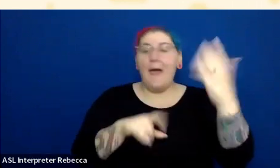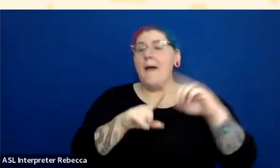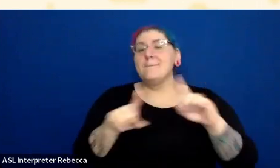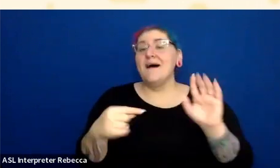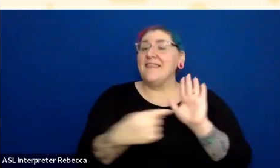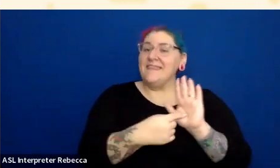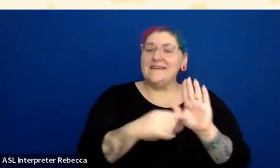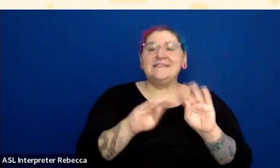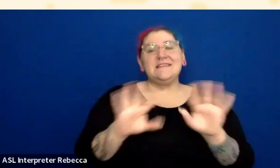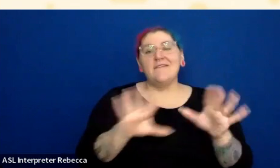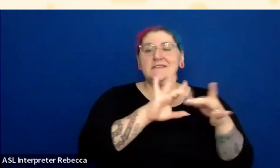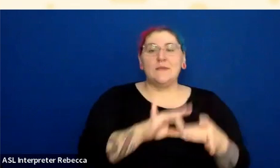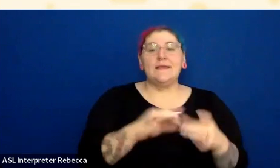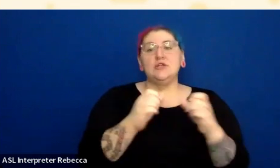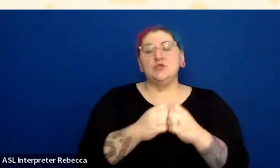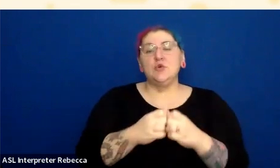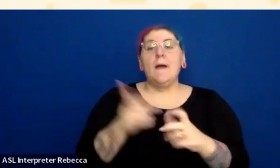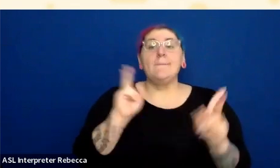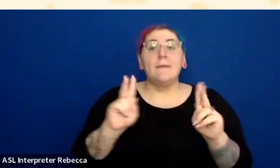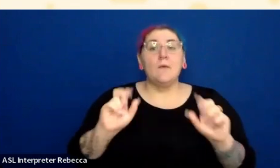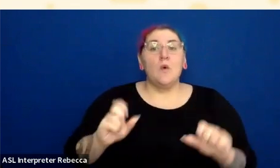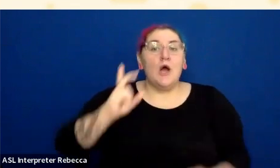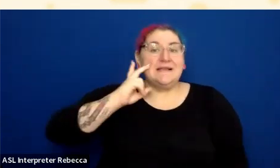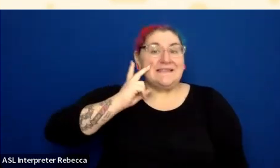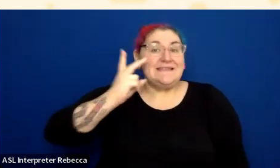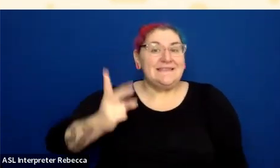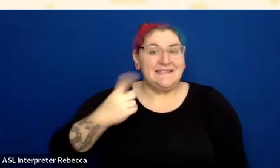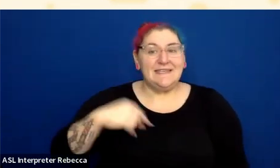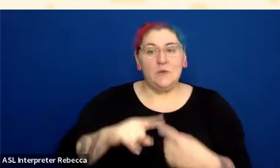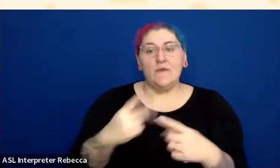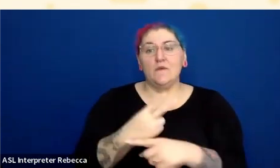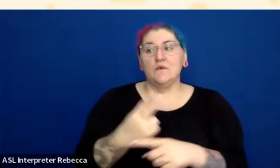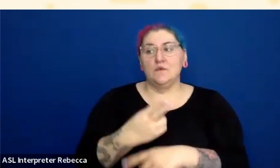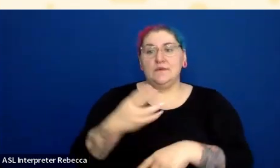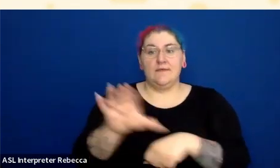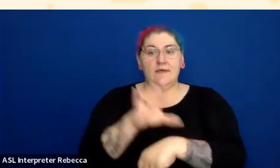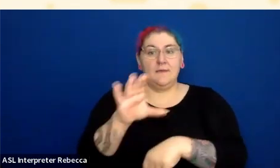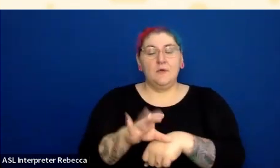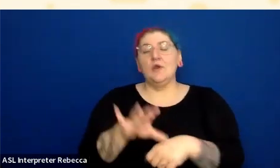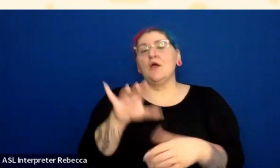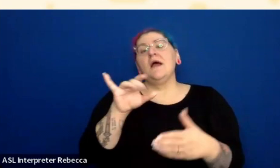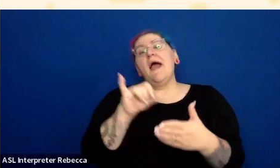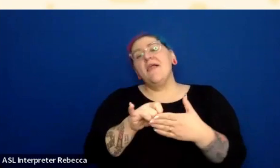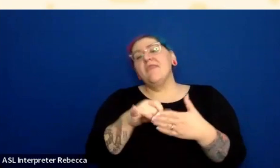So the thing with the ARIA label is that and maybe some other techniques might help me if I'm using a screen reader.